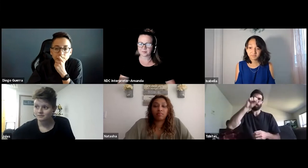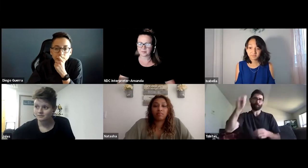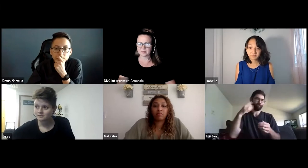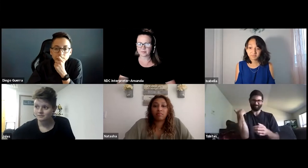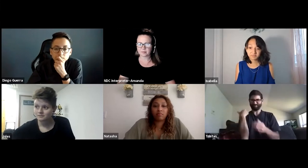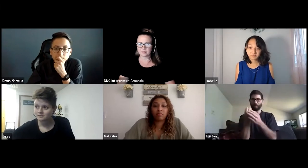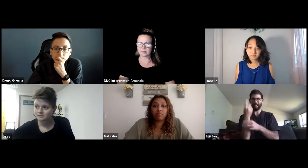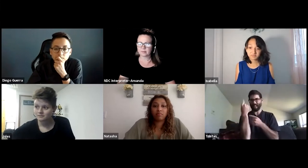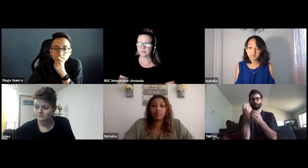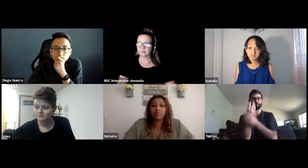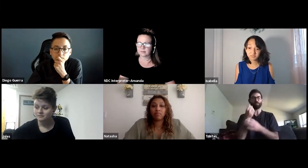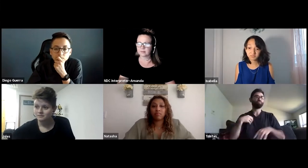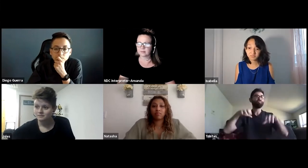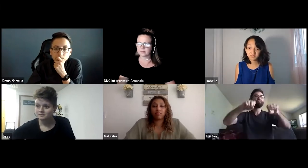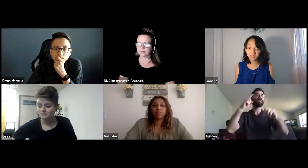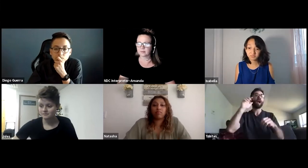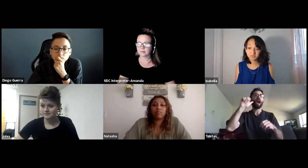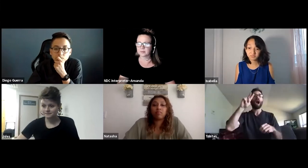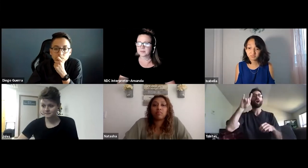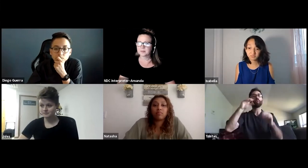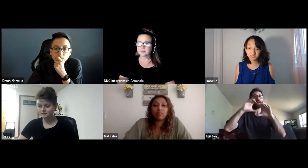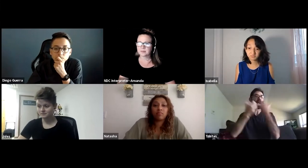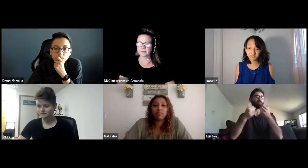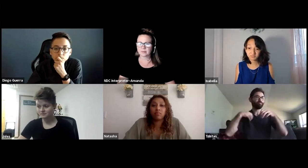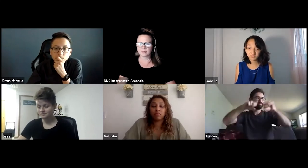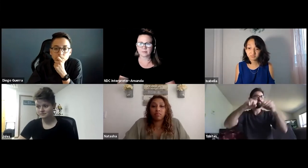When I went back to college for a semester, now I'm just talking about last year in spring,